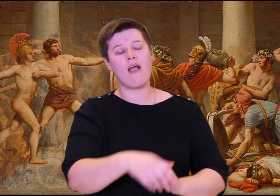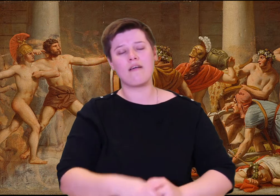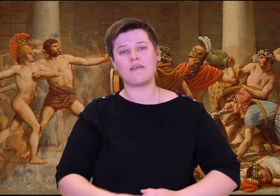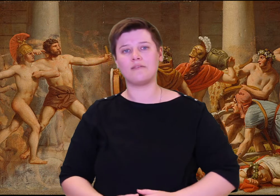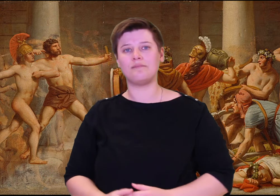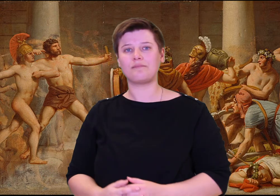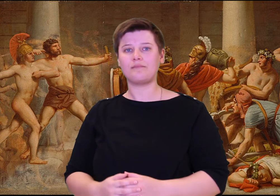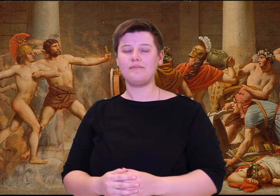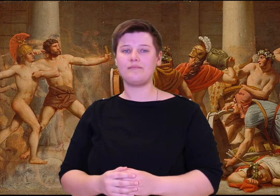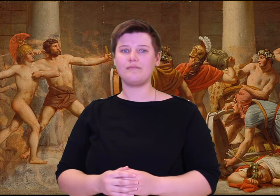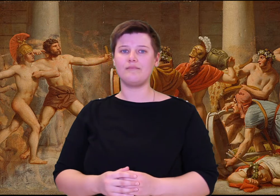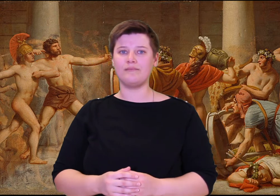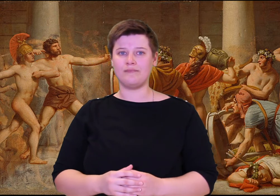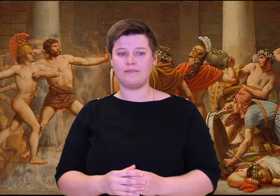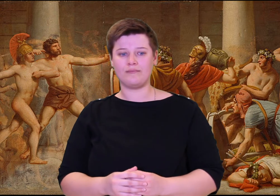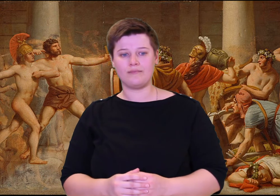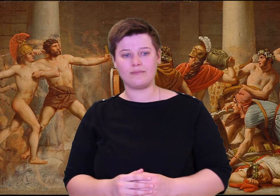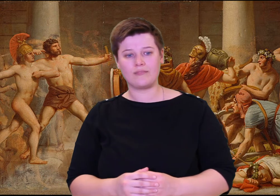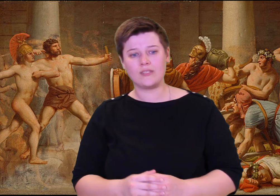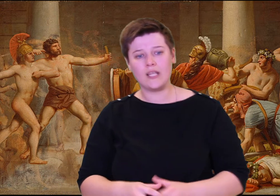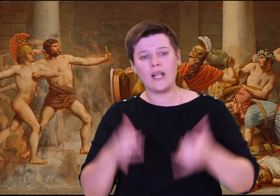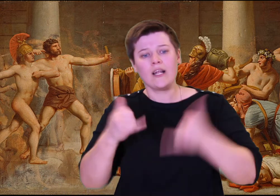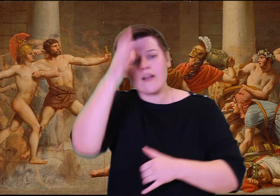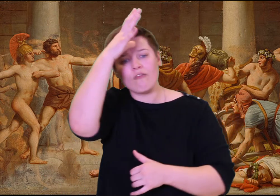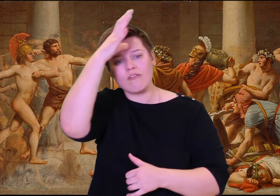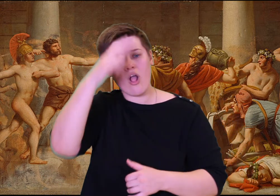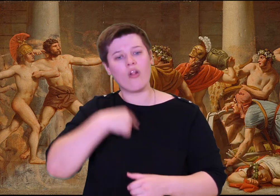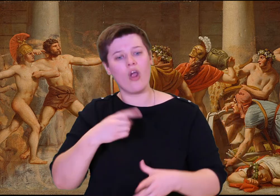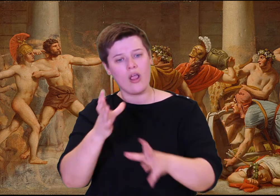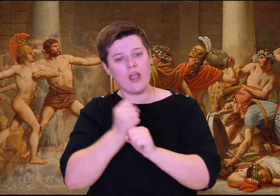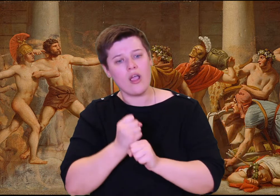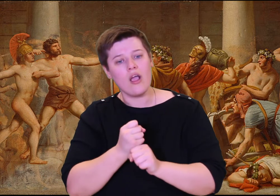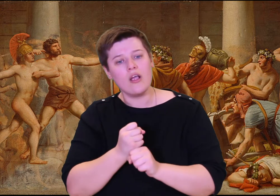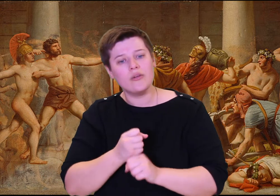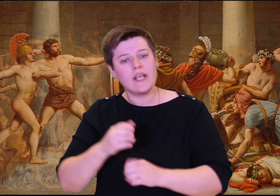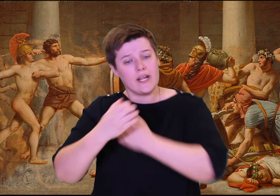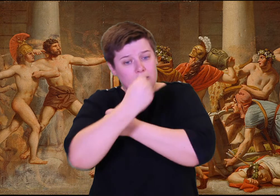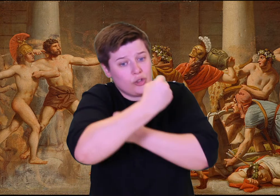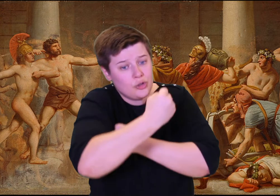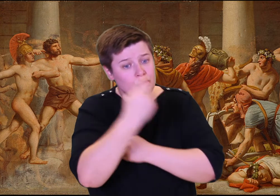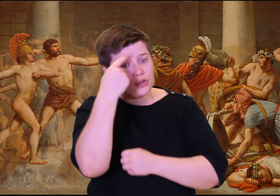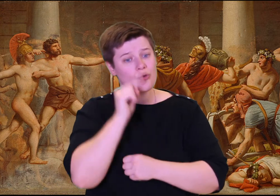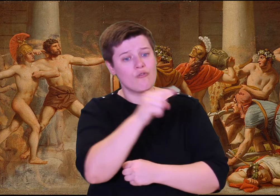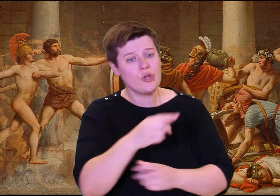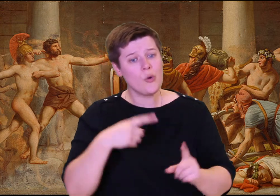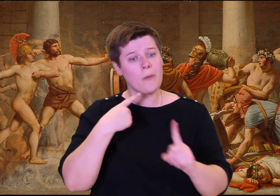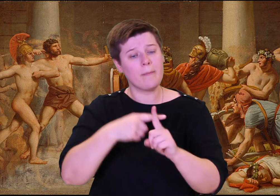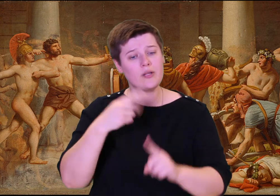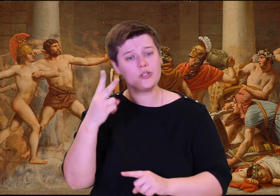will shoot us right from that polished threshold till he kills each one of us.